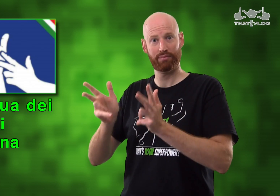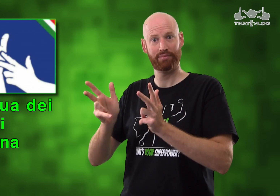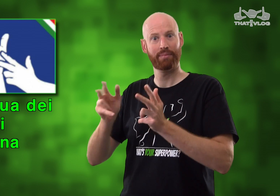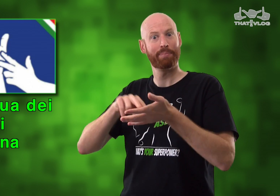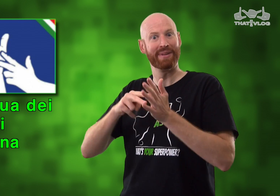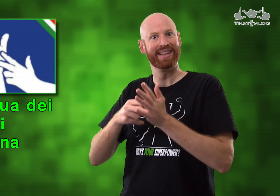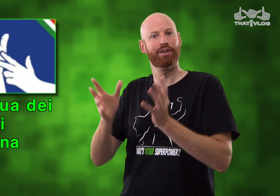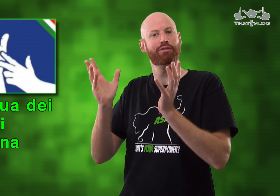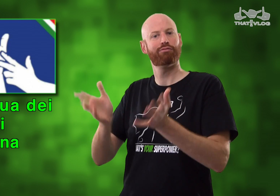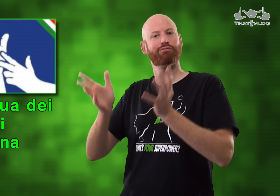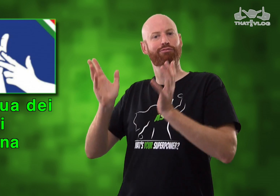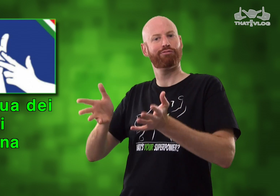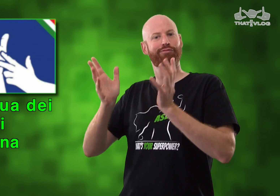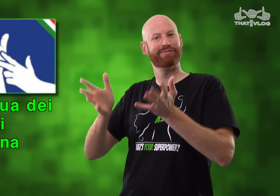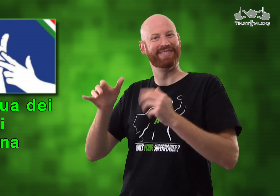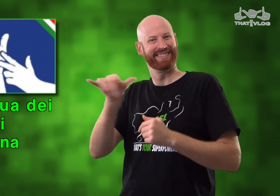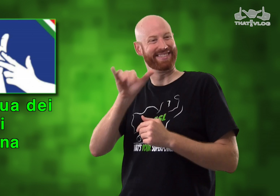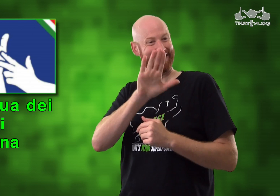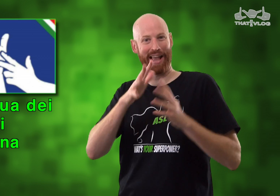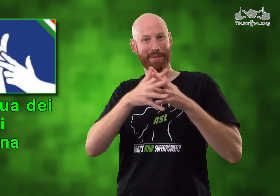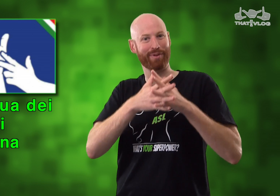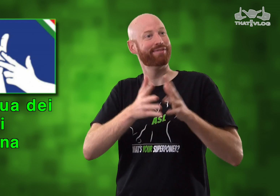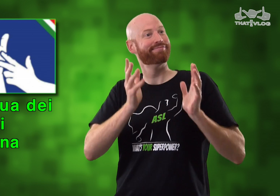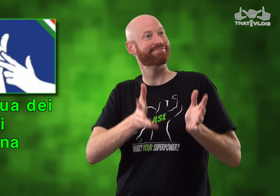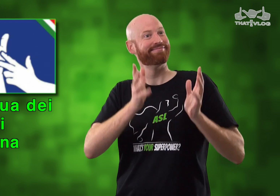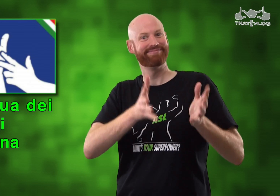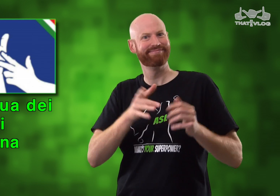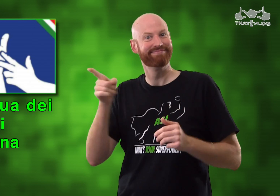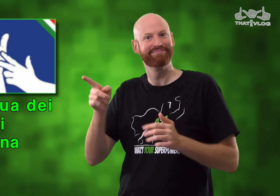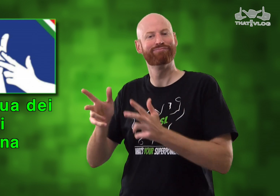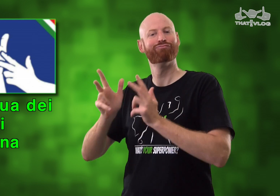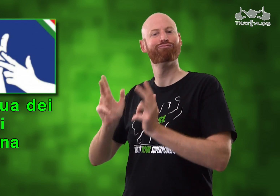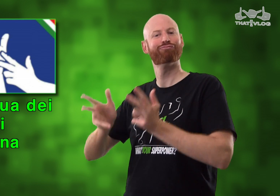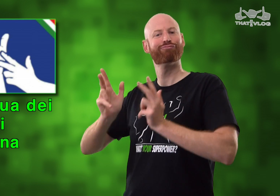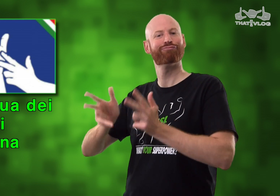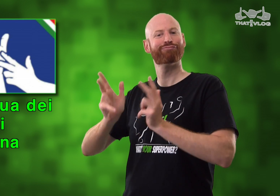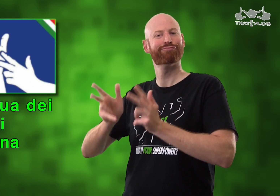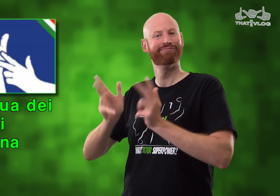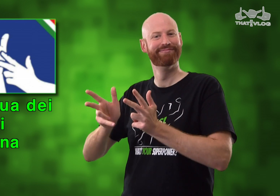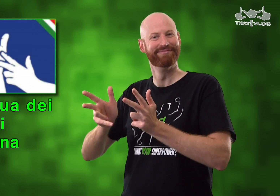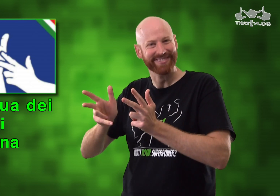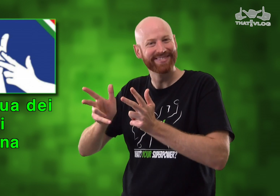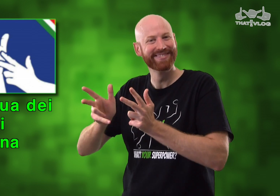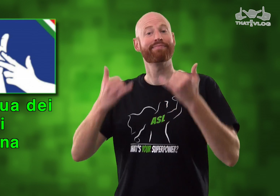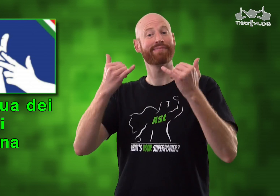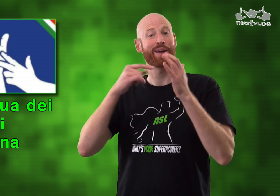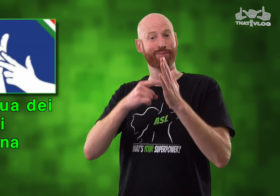with somebody," using that '3' hand shape instead of the '5' hand shape that we use.